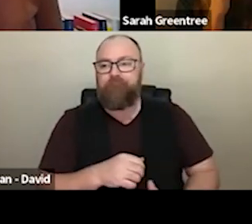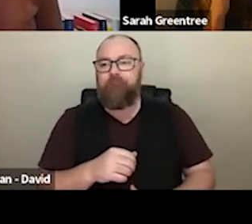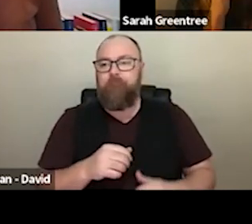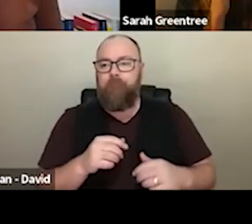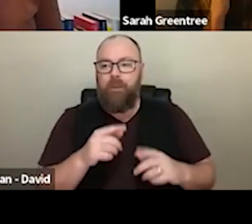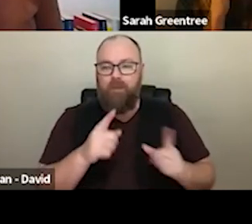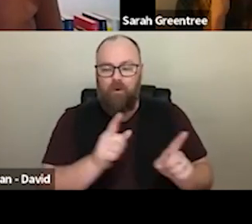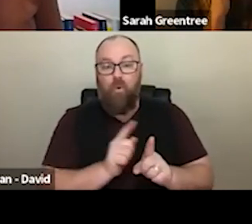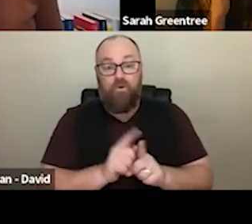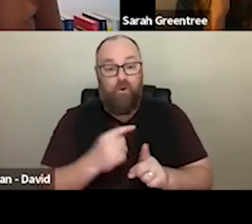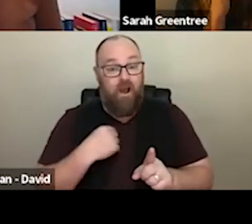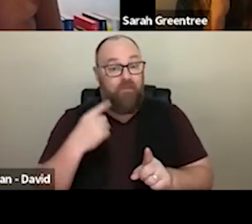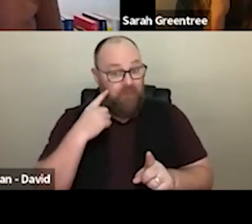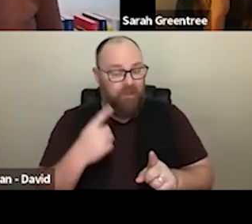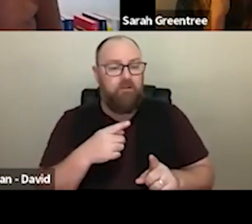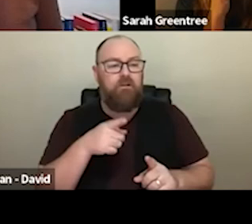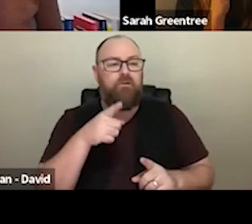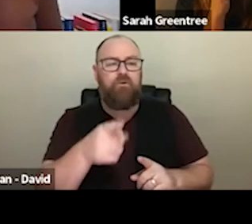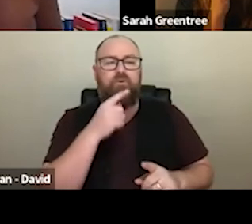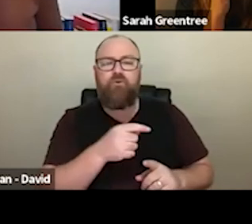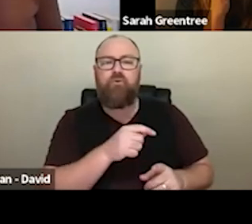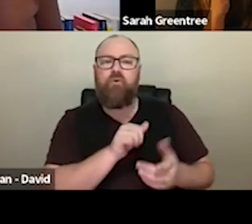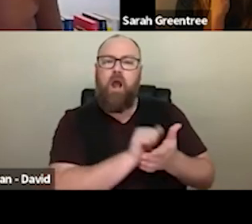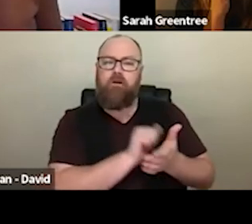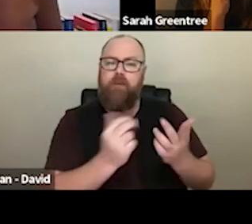the reference to leveraging of other funds , I guess is more about what the but I also think the the the reference to leveraging about the funds is, I guess it's